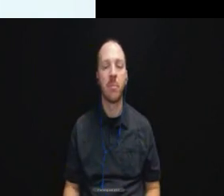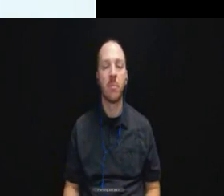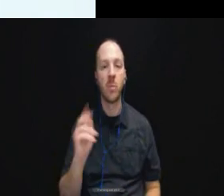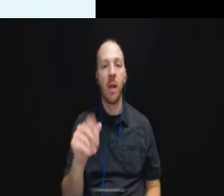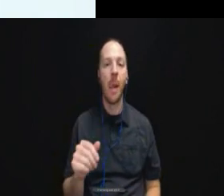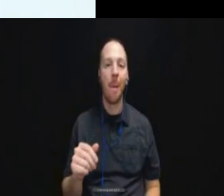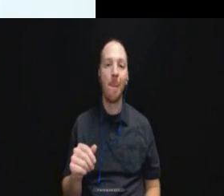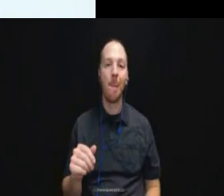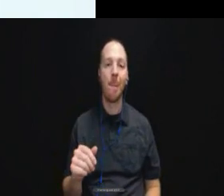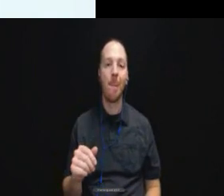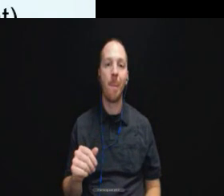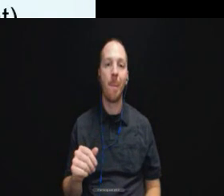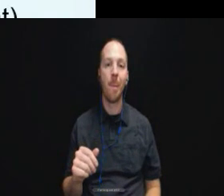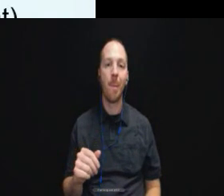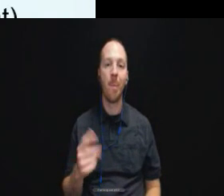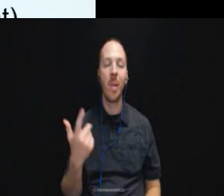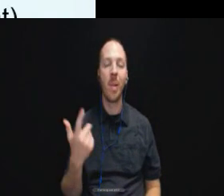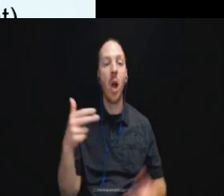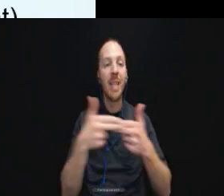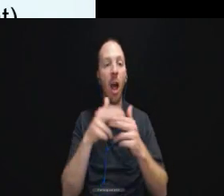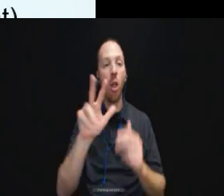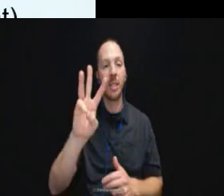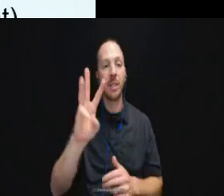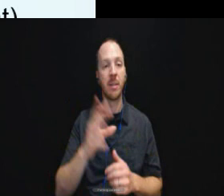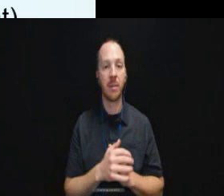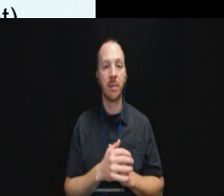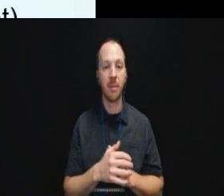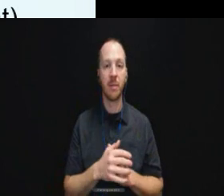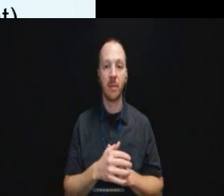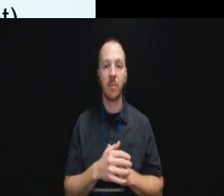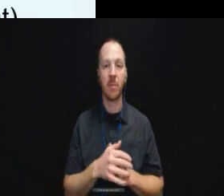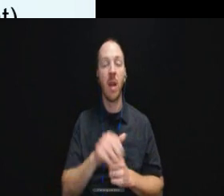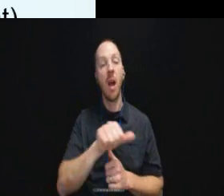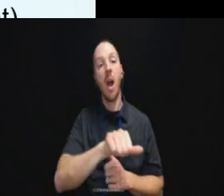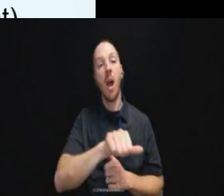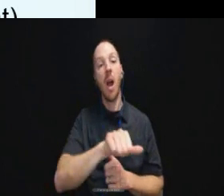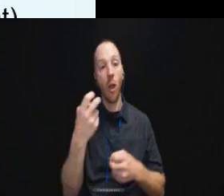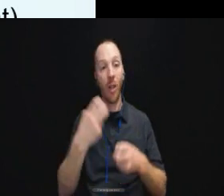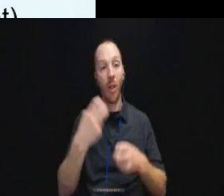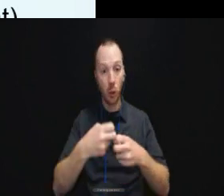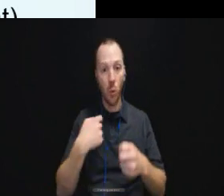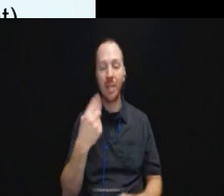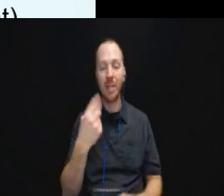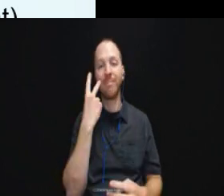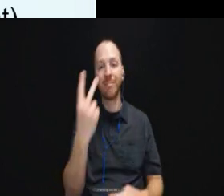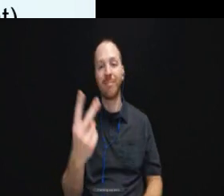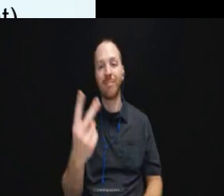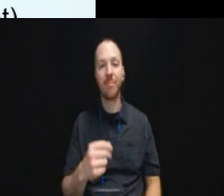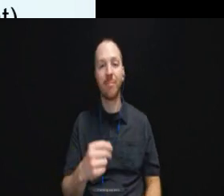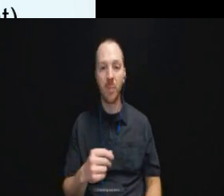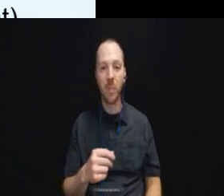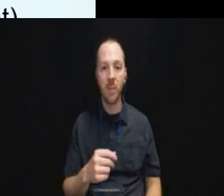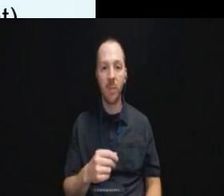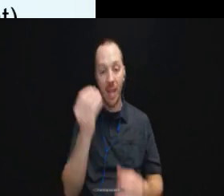Moving on to slide 36, another issue that we see is that information is constantly being